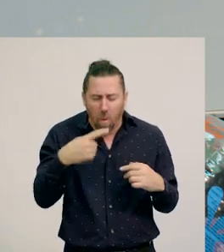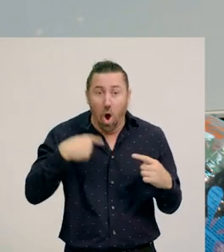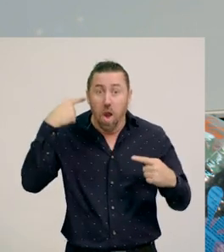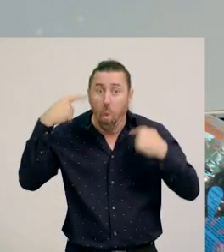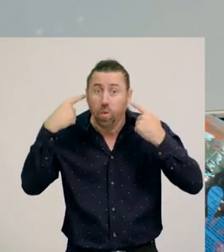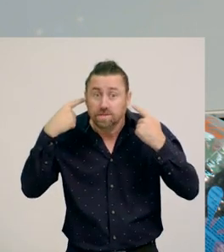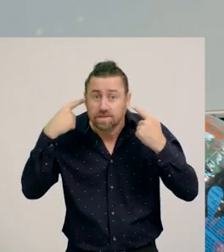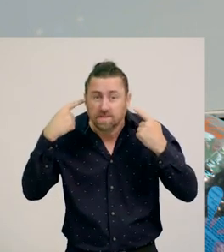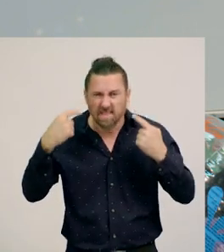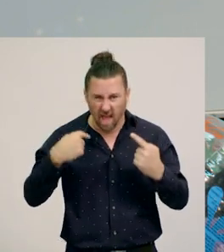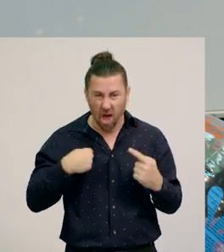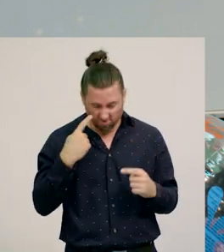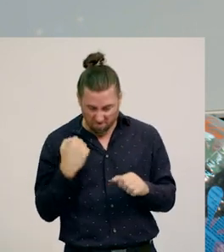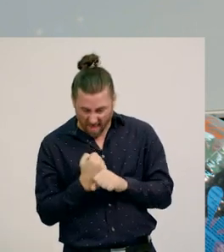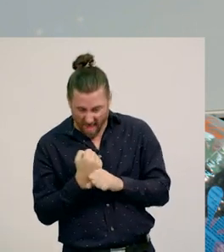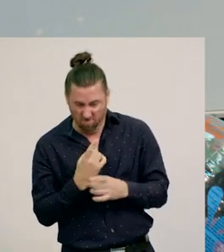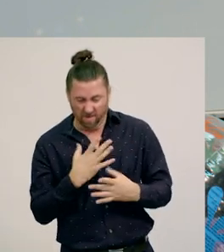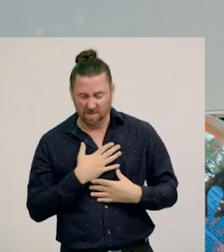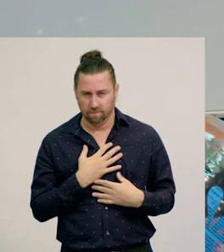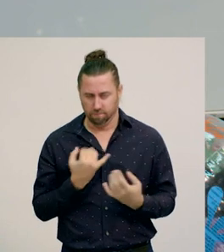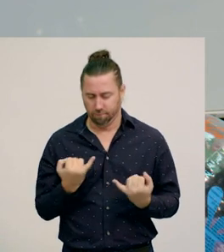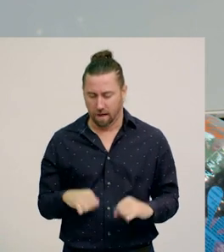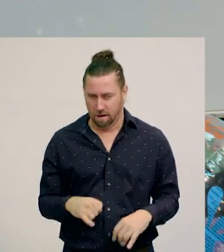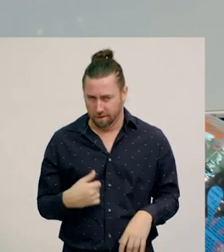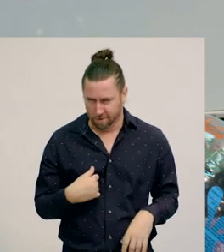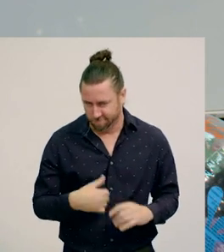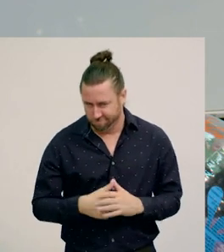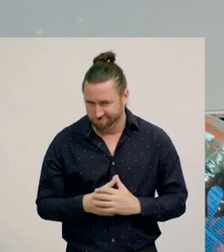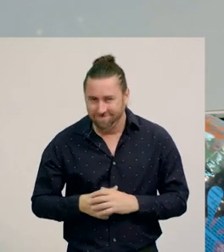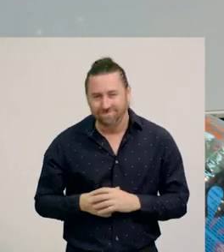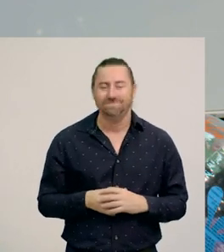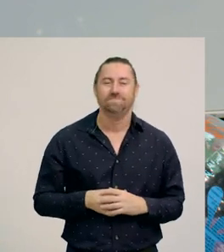I tried making one with holes and things on it, to make it hum, but it didn’t really work.